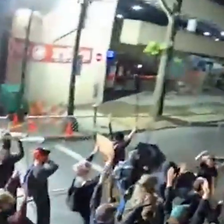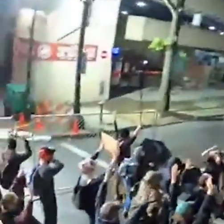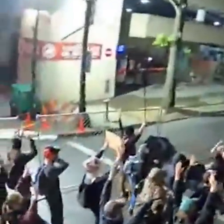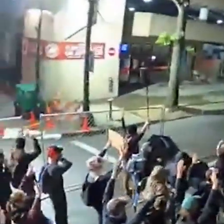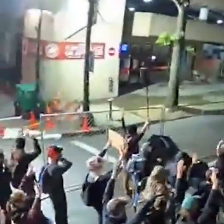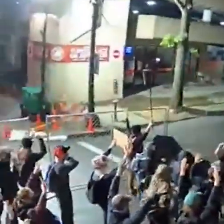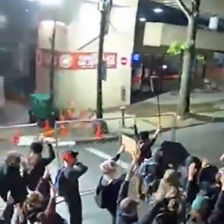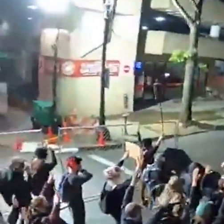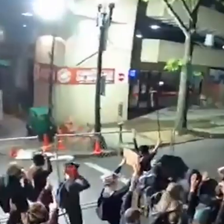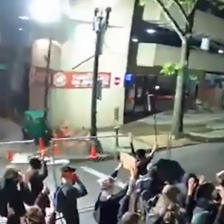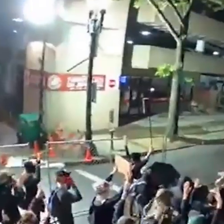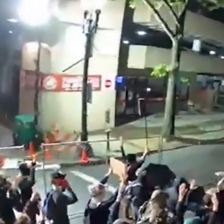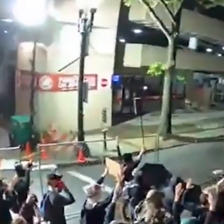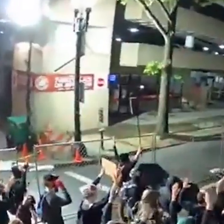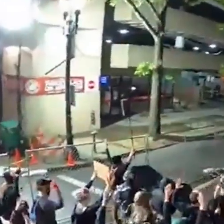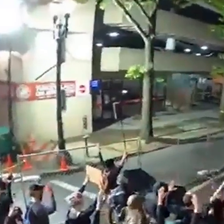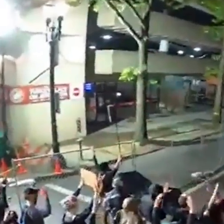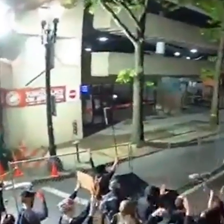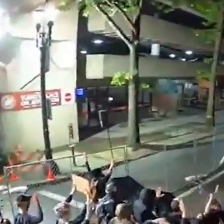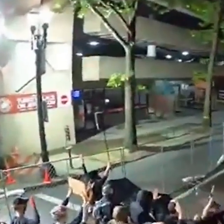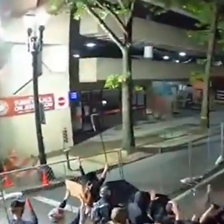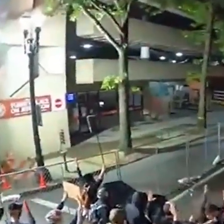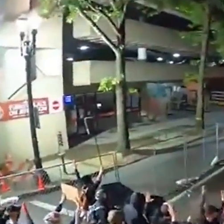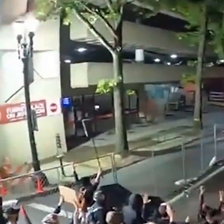in the front. That's very common.